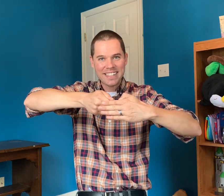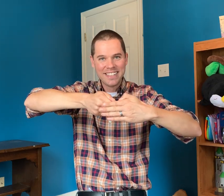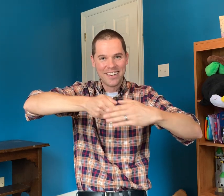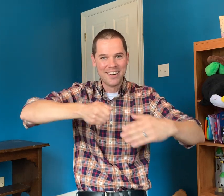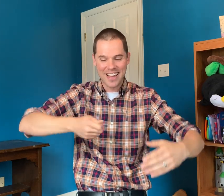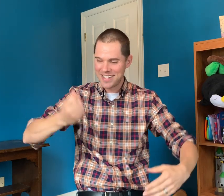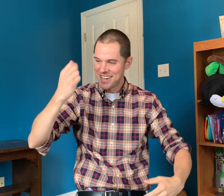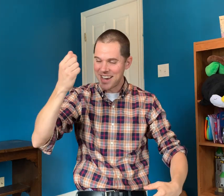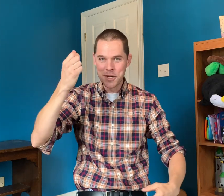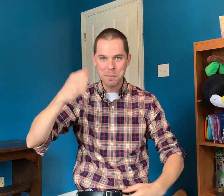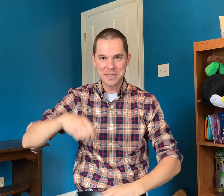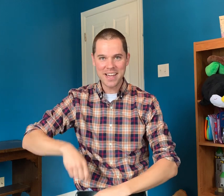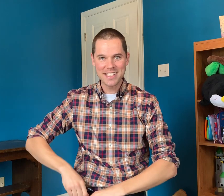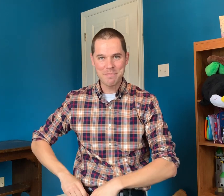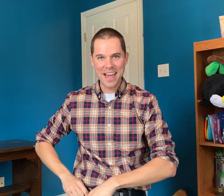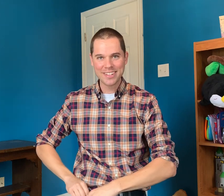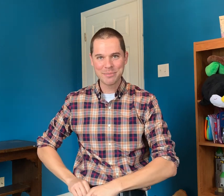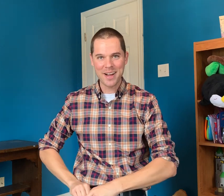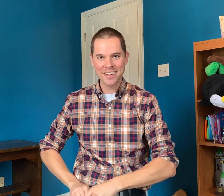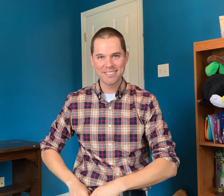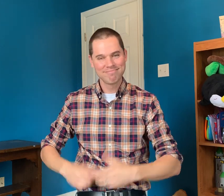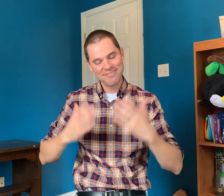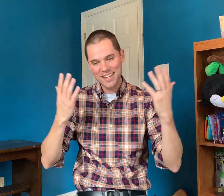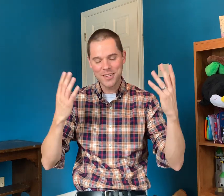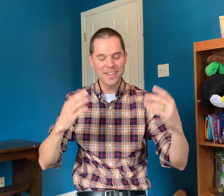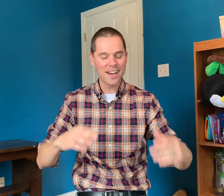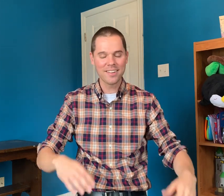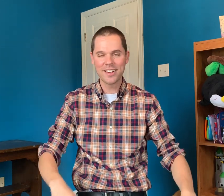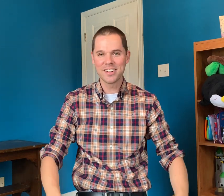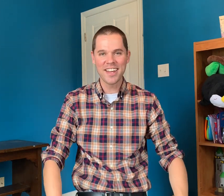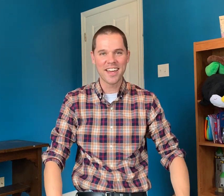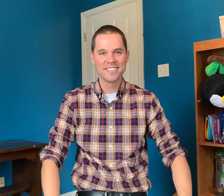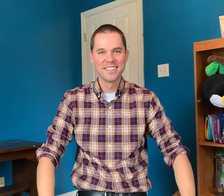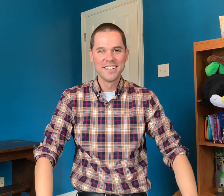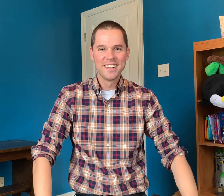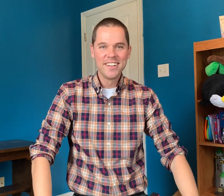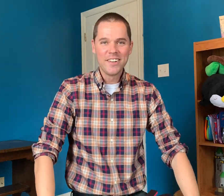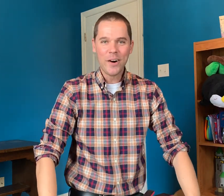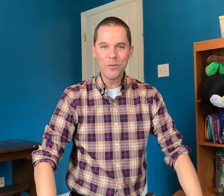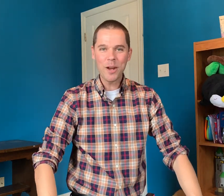All right! And you can put that key back in your pocket. And you can get it out later today. All right!